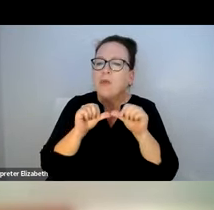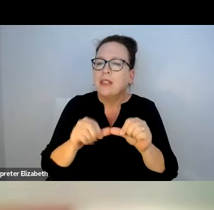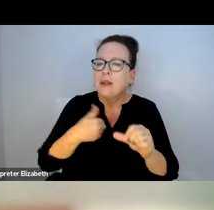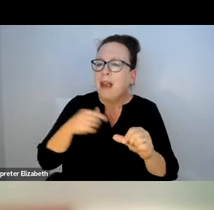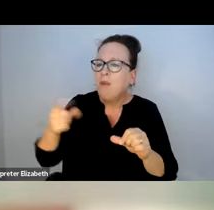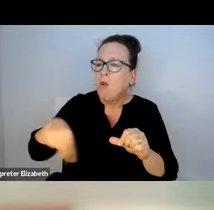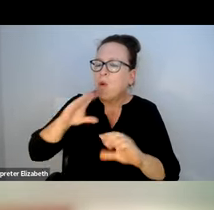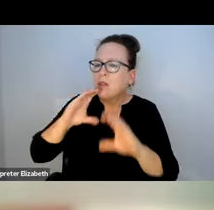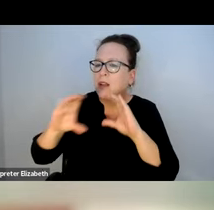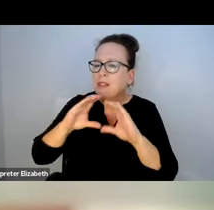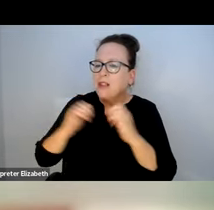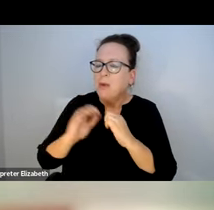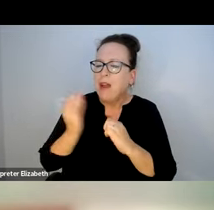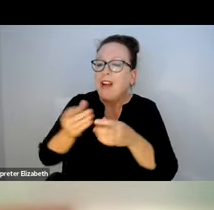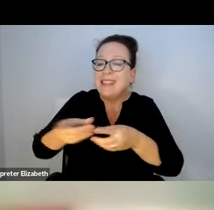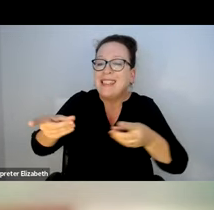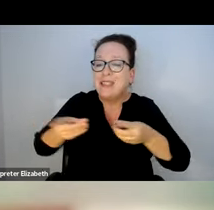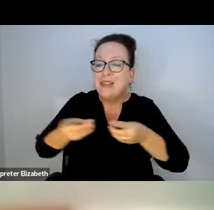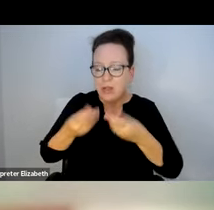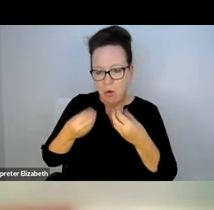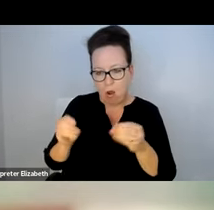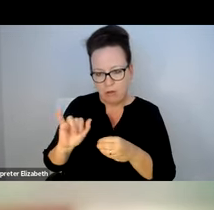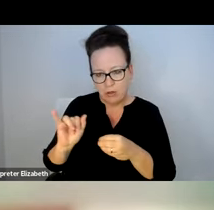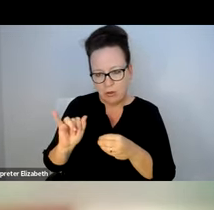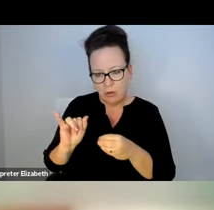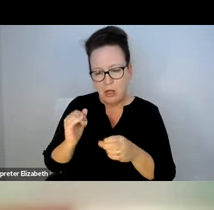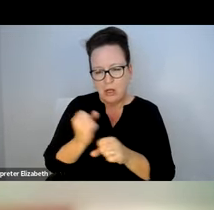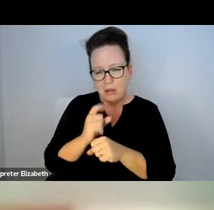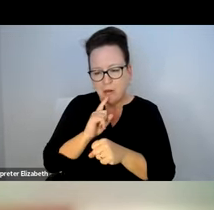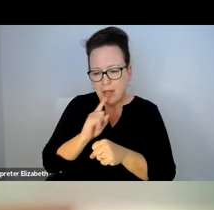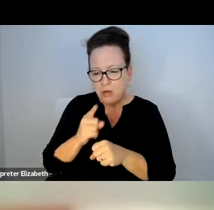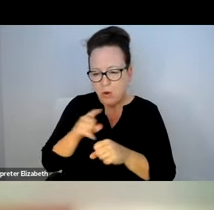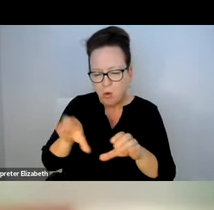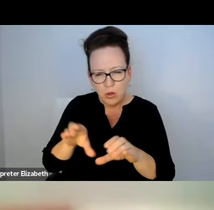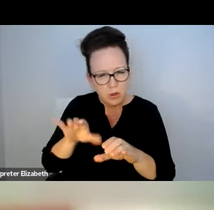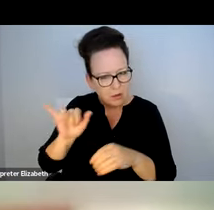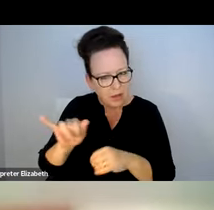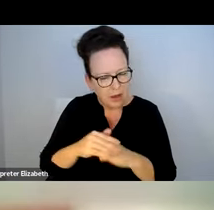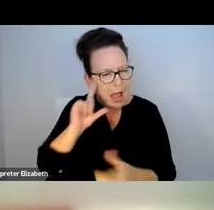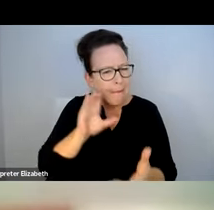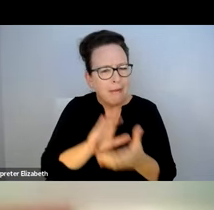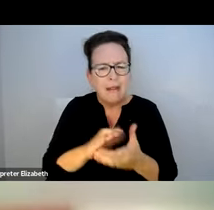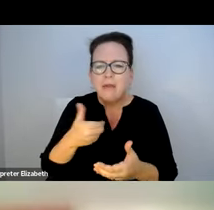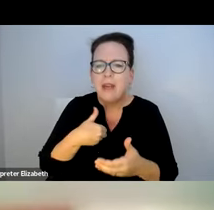HAVING CONVERSATIONS LIKE THAT. AND WE ARE ALSO HAVING CONVERSATIONS WITH OUR DISTRICT OFFICES TO PERFORM SNOW AND ICE